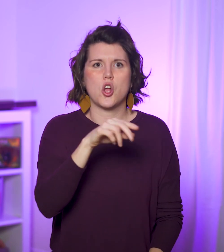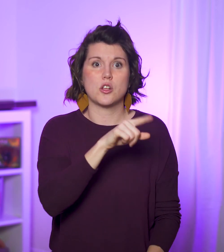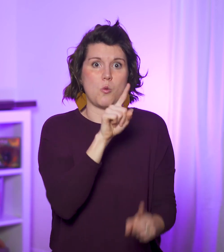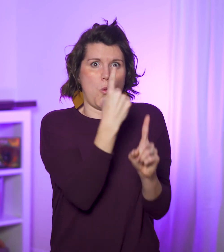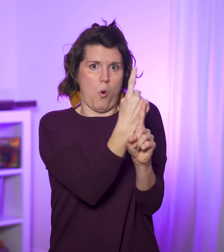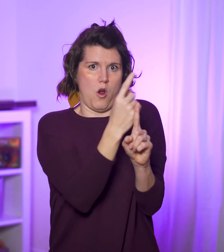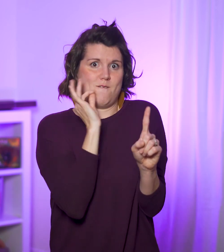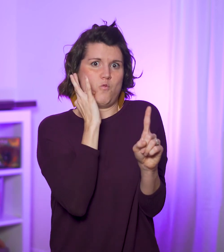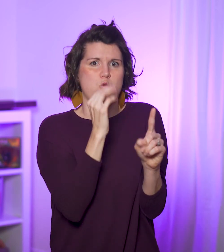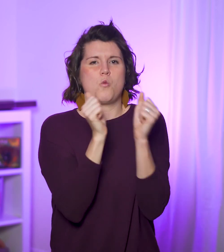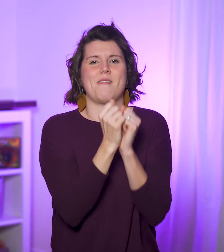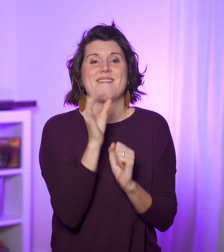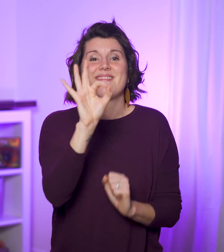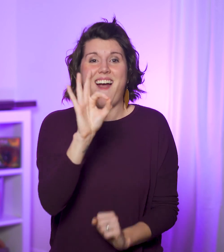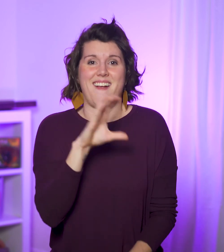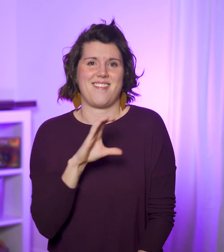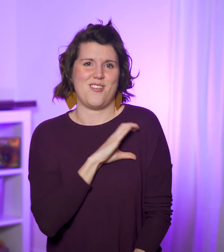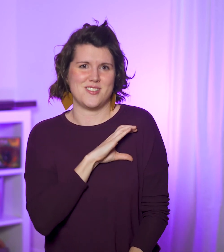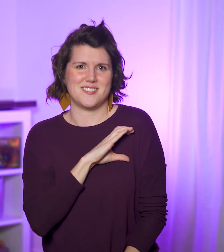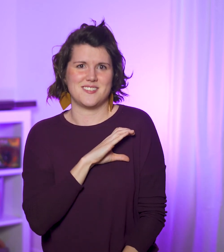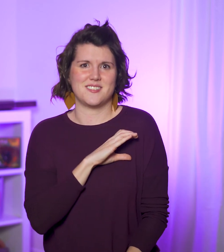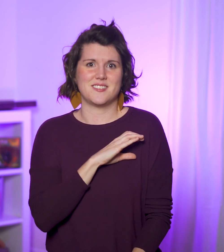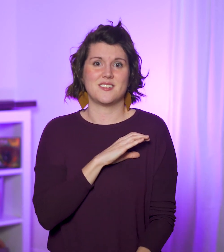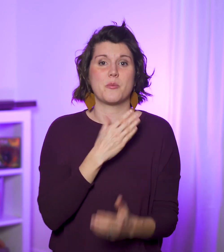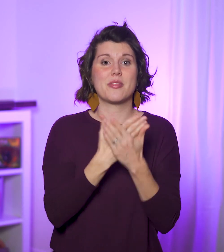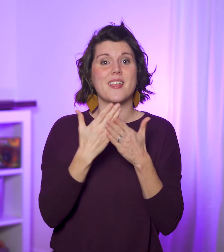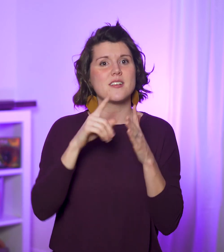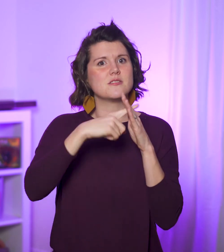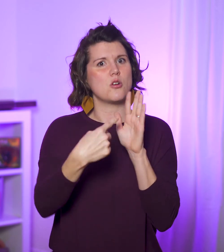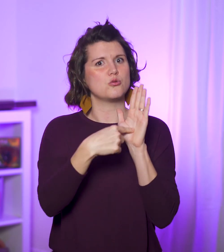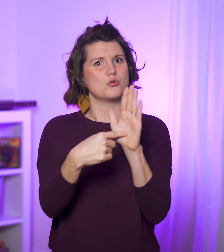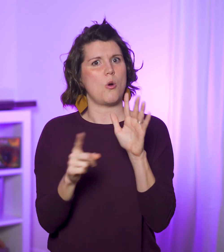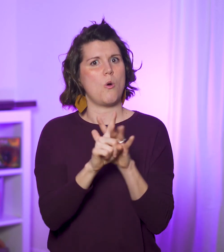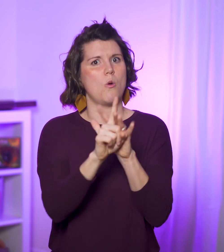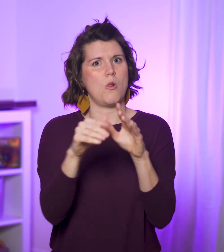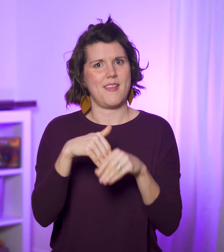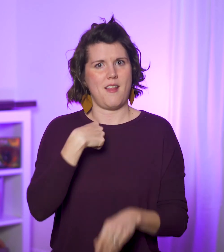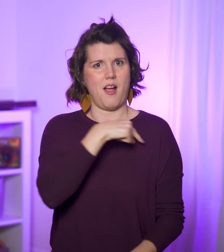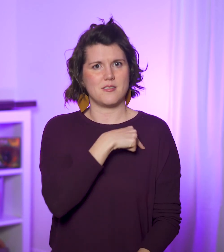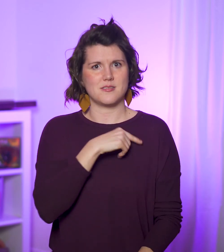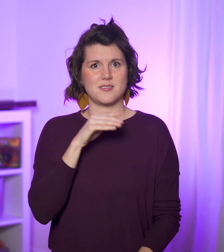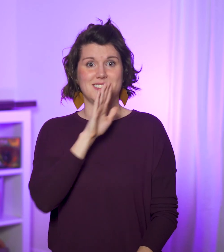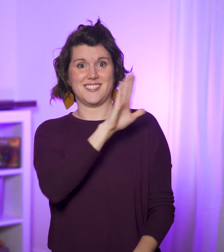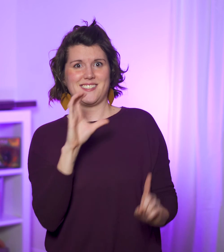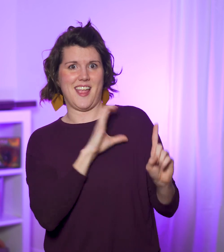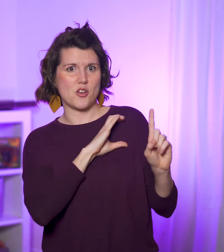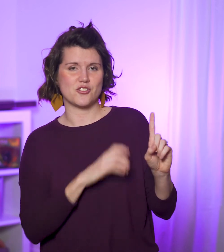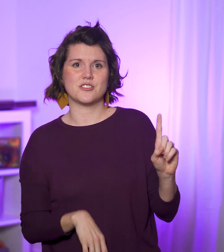it’s one fruit with nine characteristics. When these things begin to show up in us, that’s His signature.